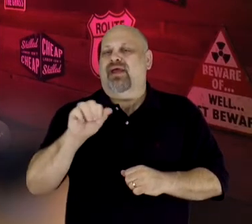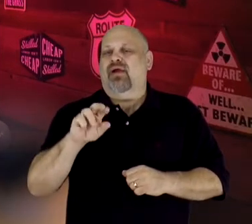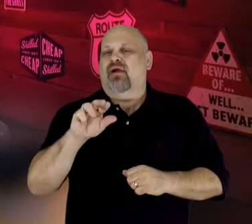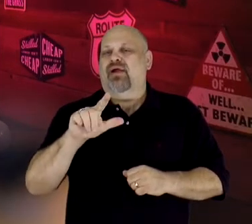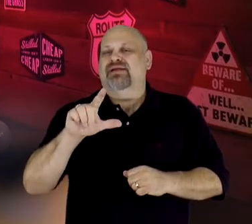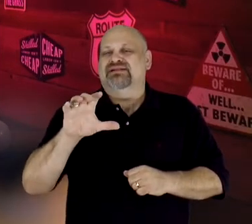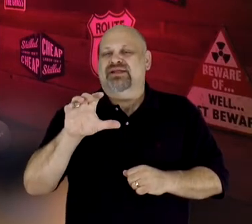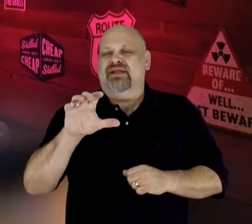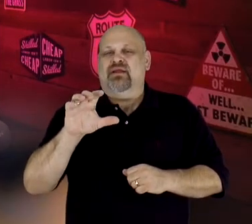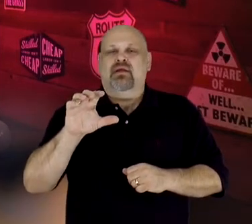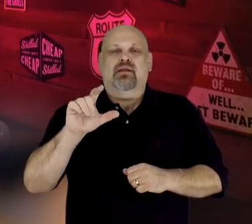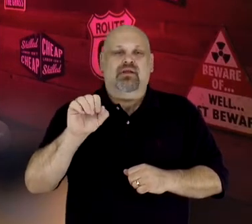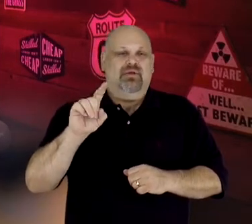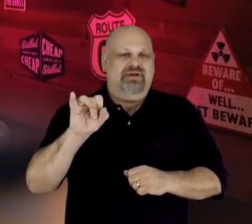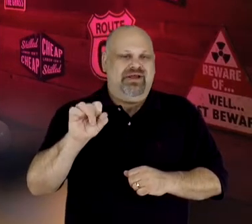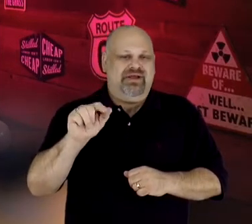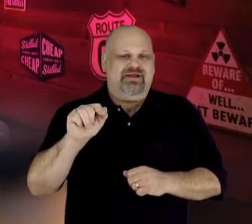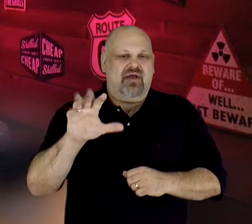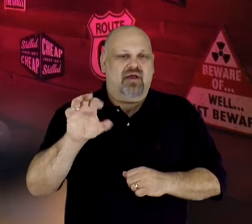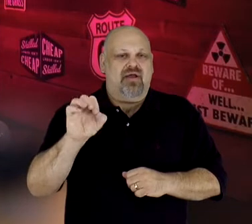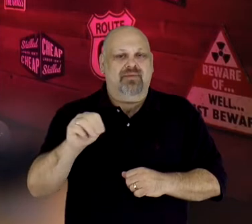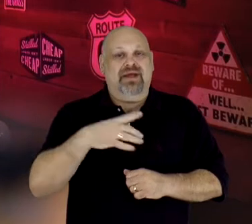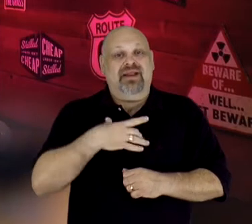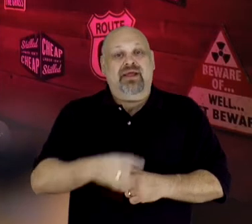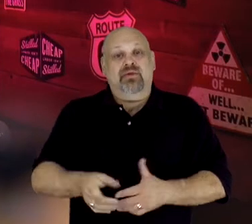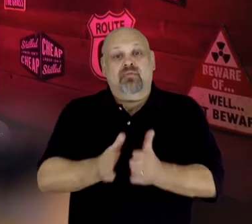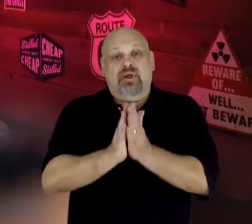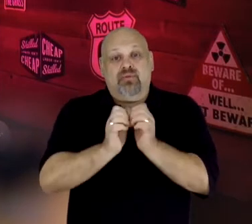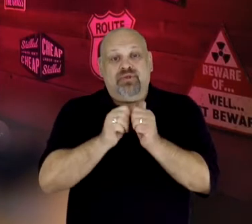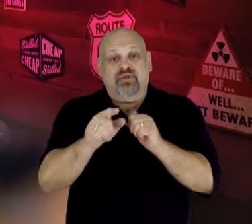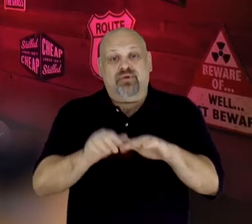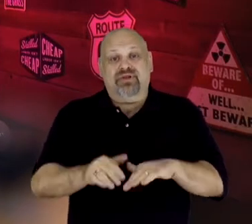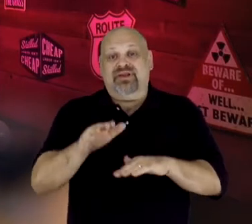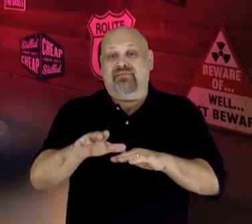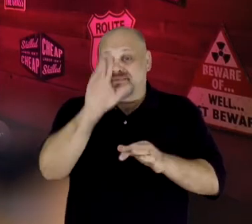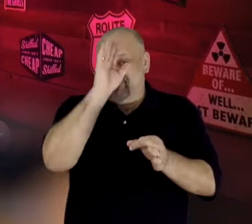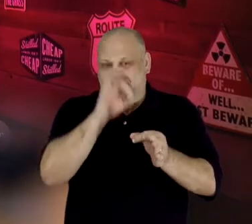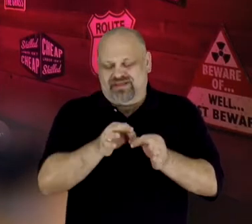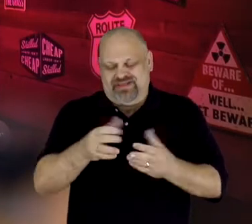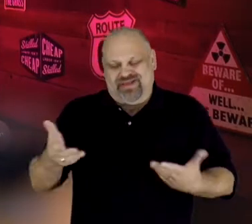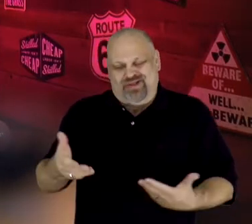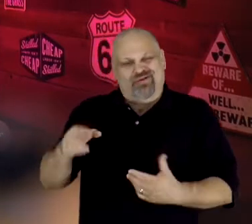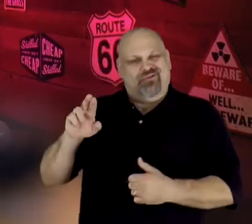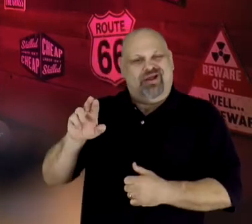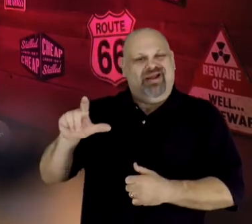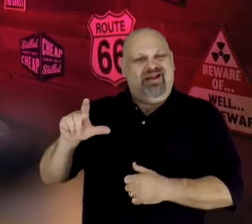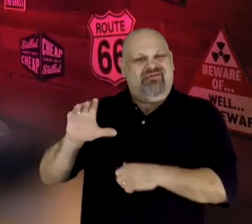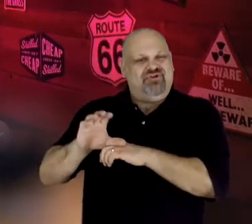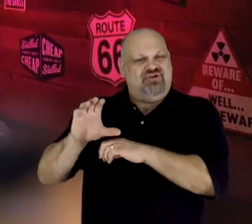I'd like to pray with you as you step out in faith. At Radiant Life Church, our mission is to share life's